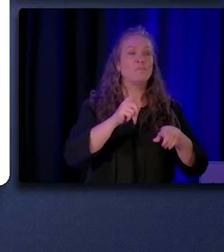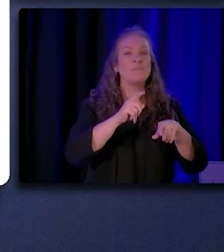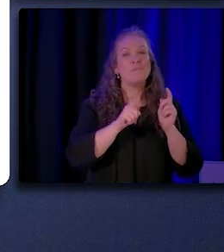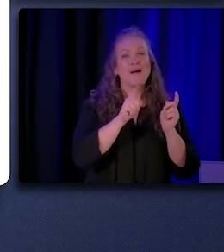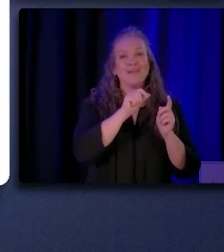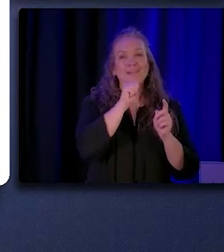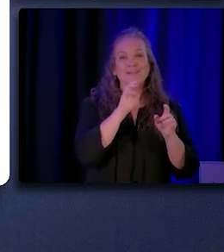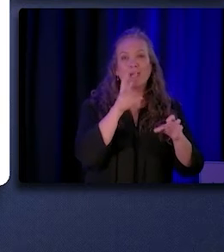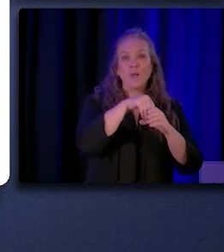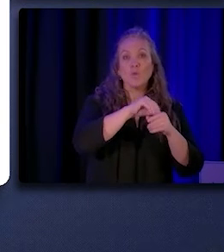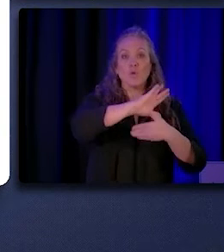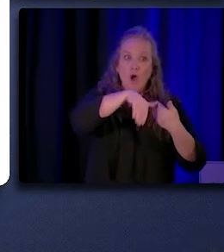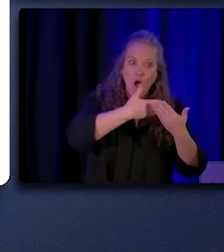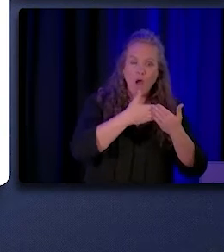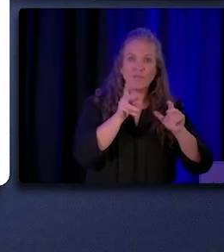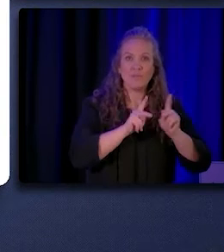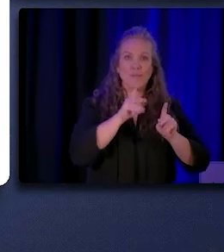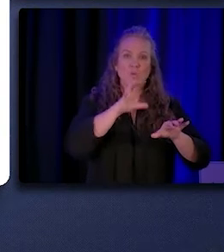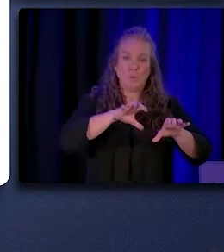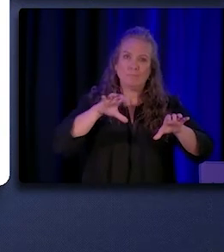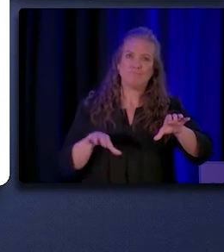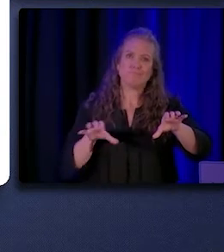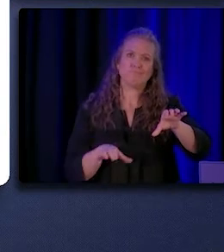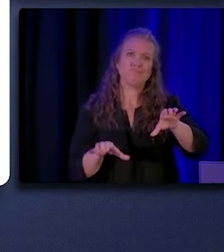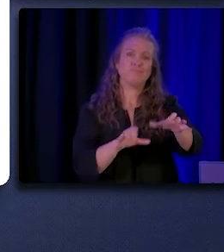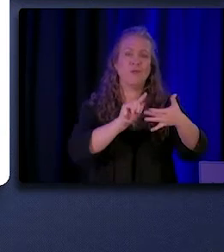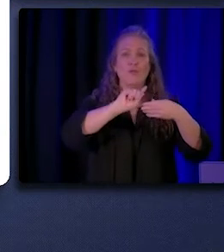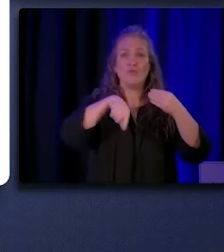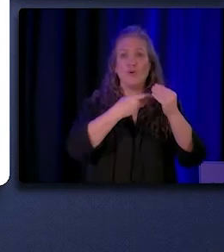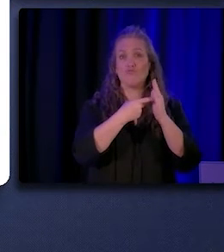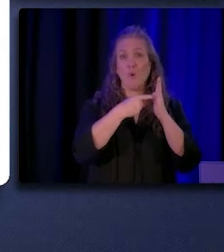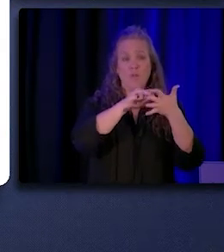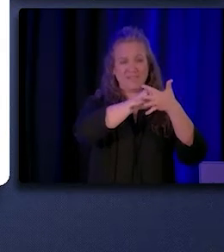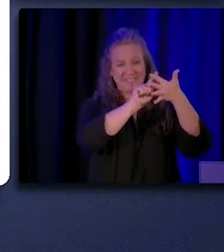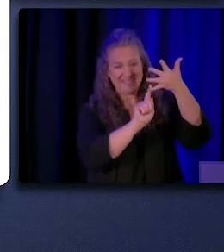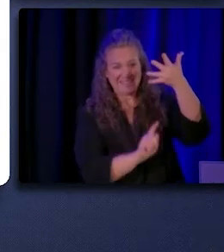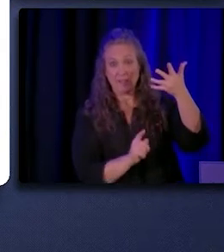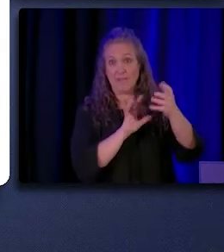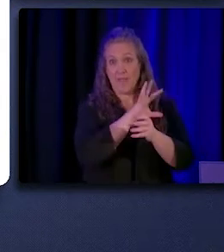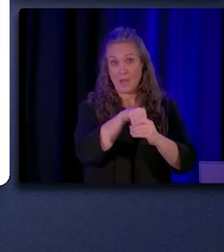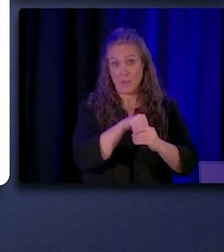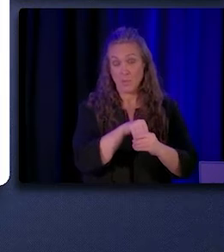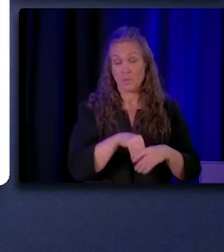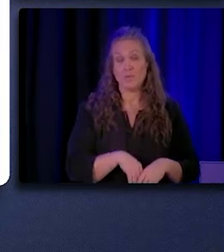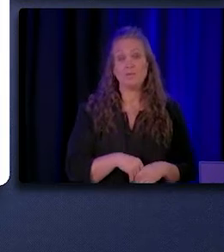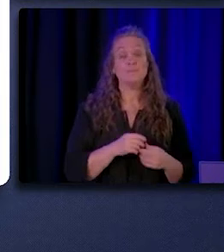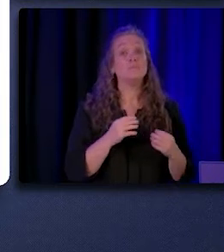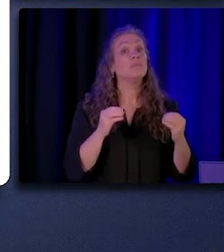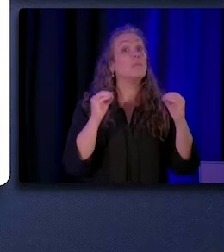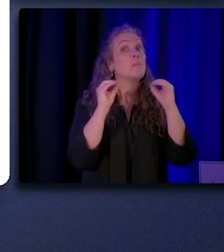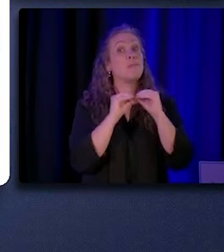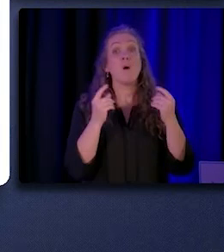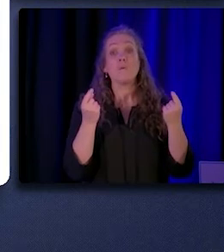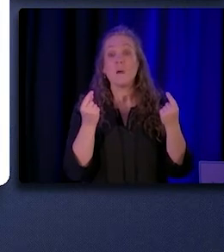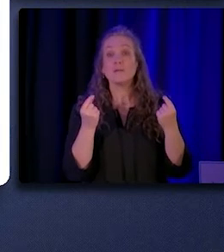who perform the many different roles that CHW/Ps can have. Additionally, there are separate codes for different roles